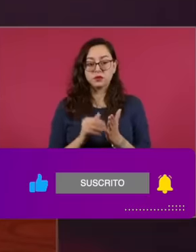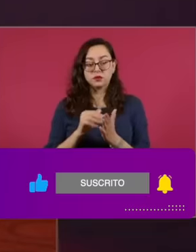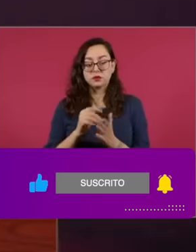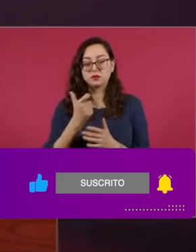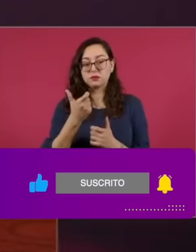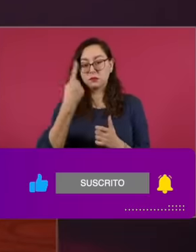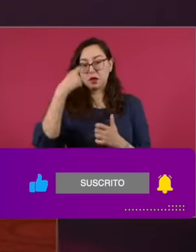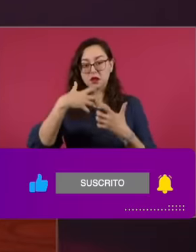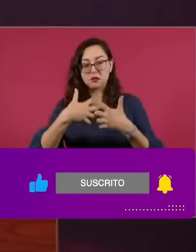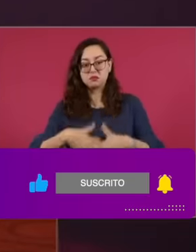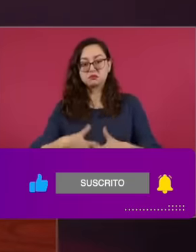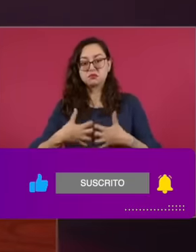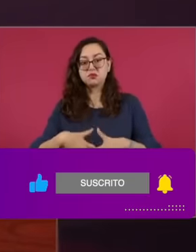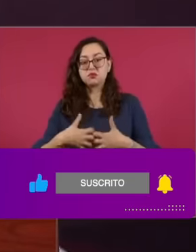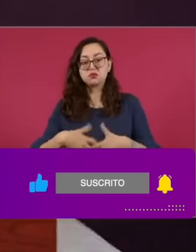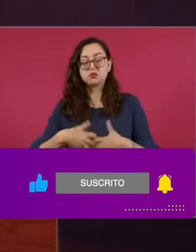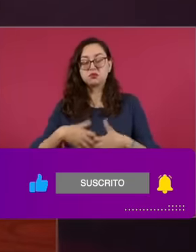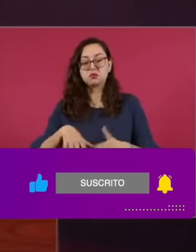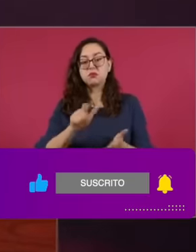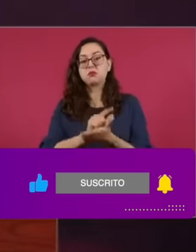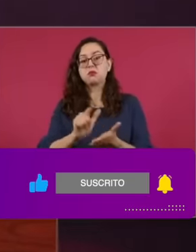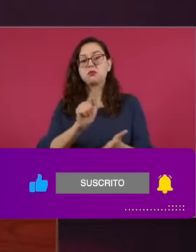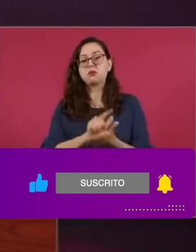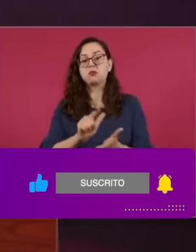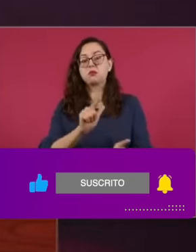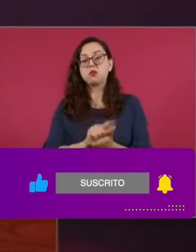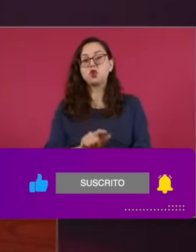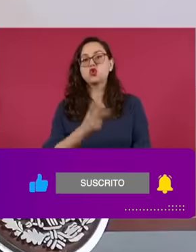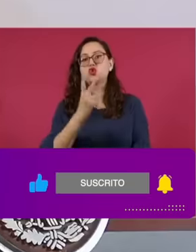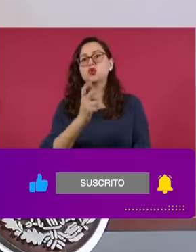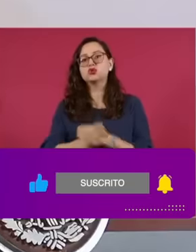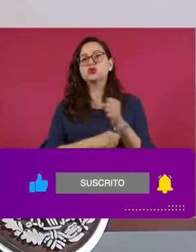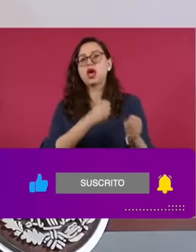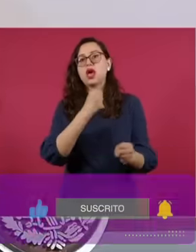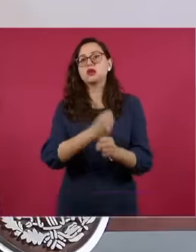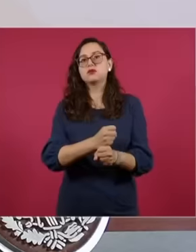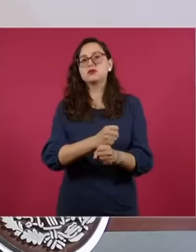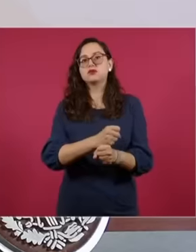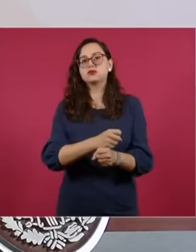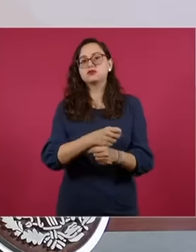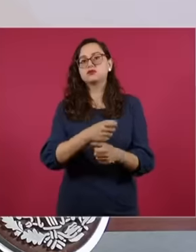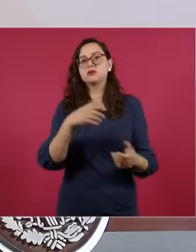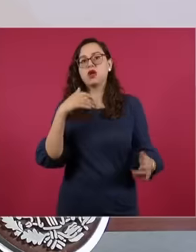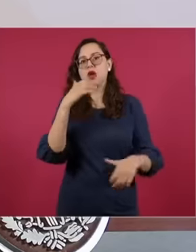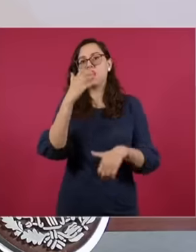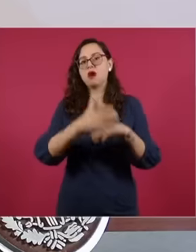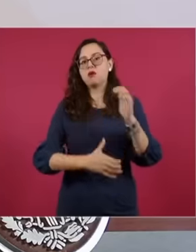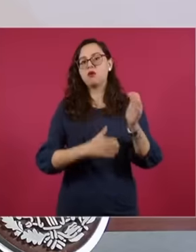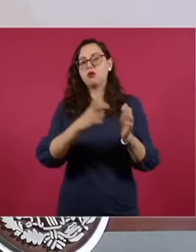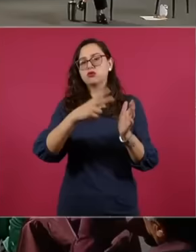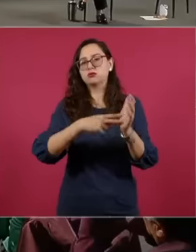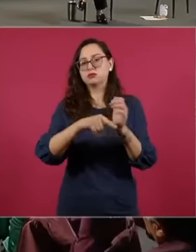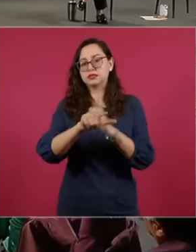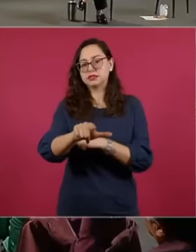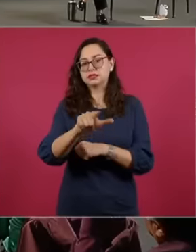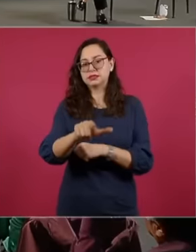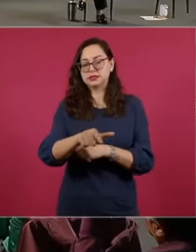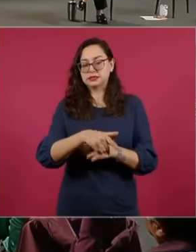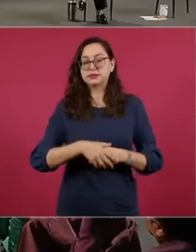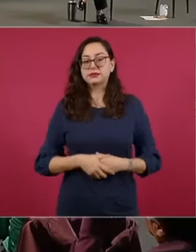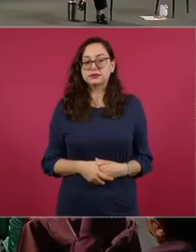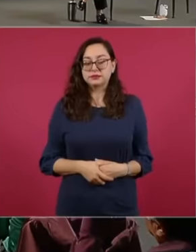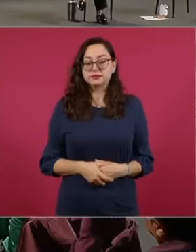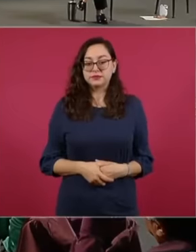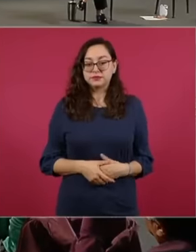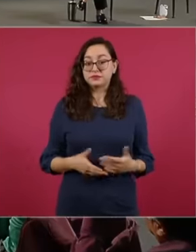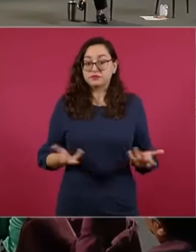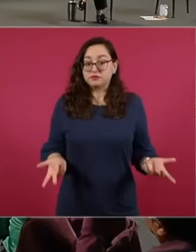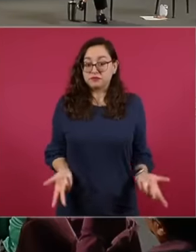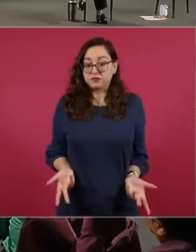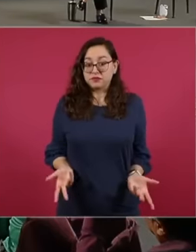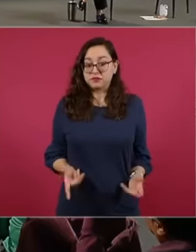only operated for 2 years until 2017 the next one please and then they decide to close the trust in